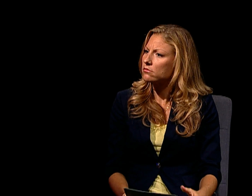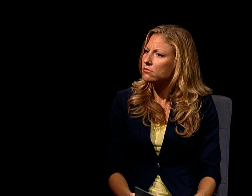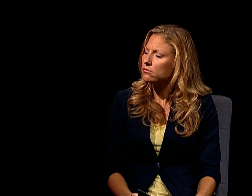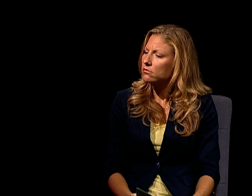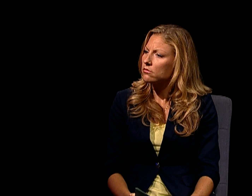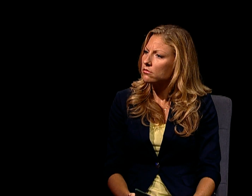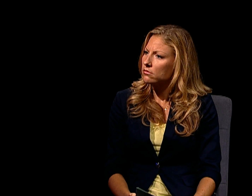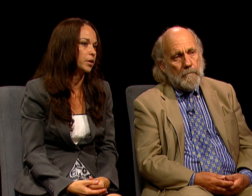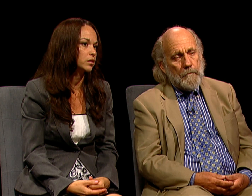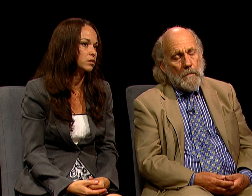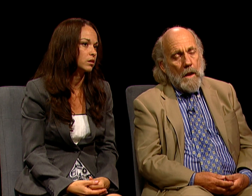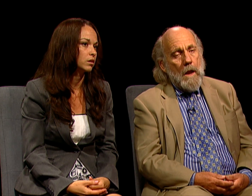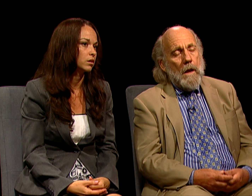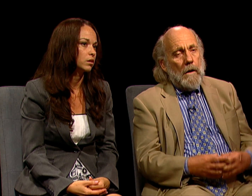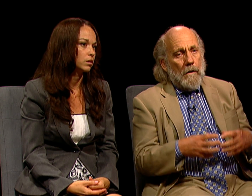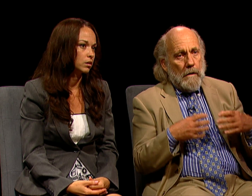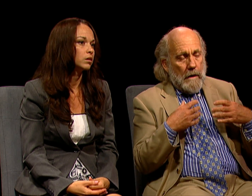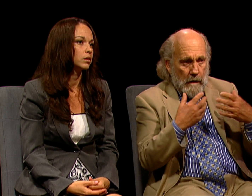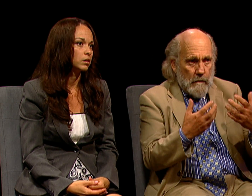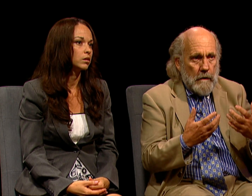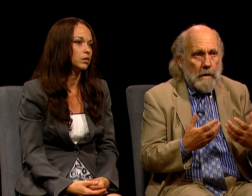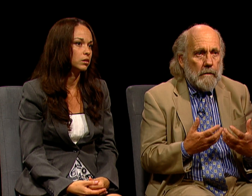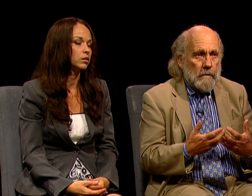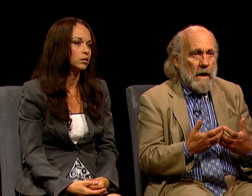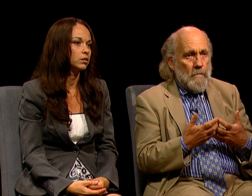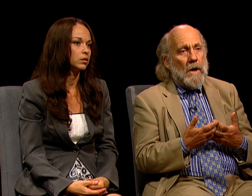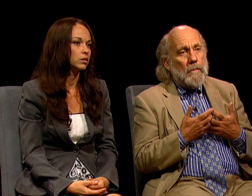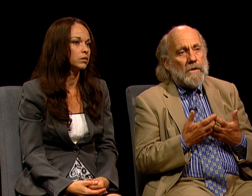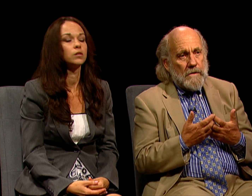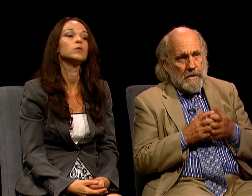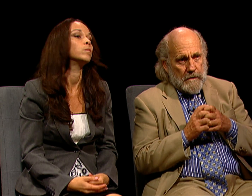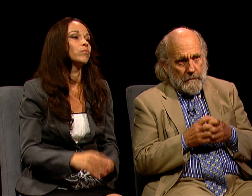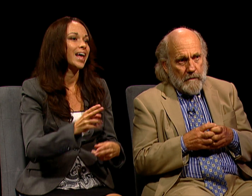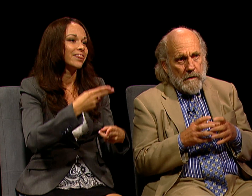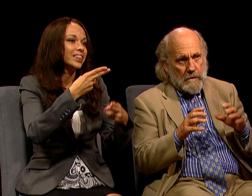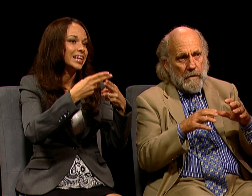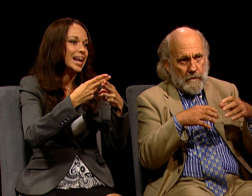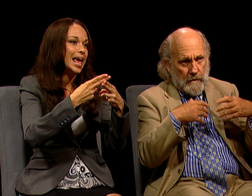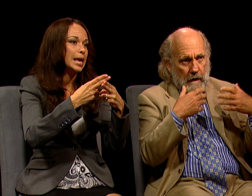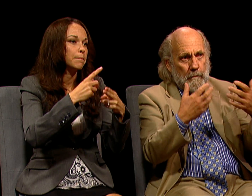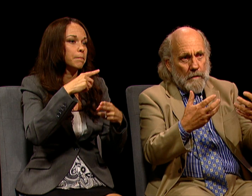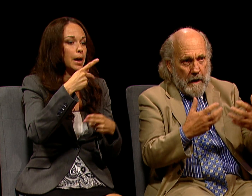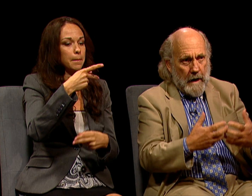ON SOME OF THESE TOPICS? THE NAME PUBLIC CITIZEN IS SORT OF EMBLEMATIC